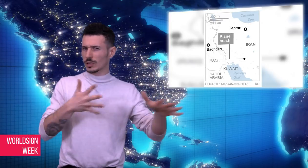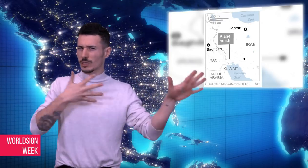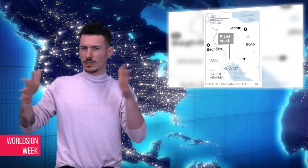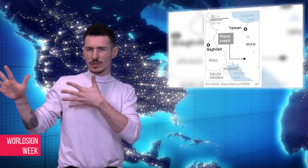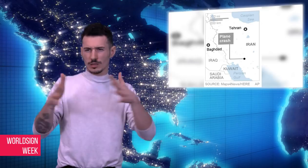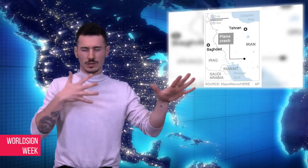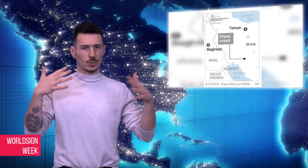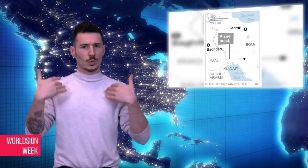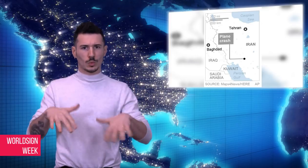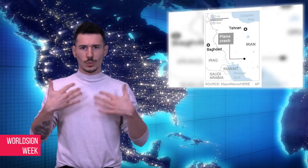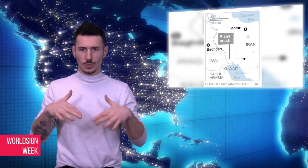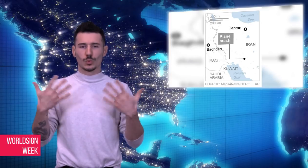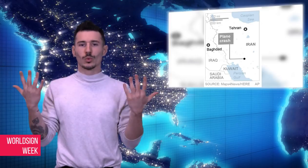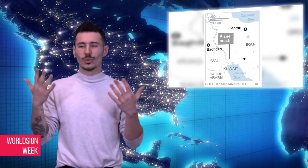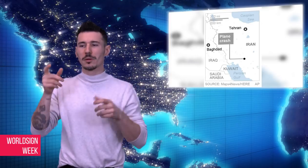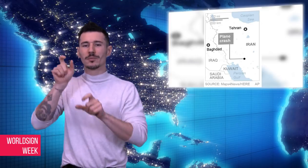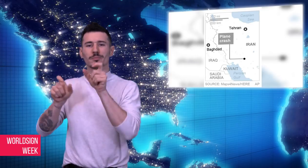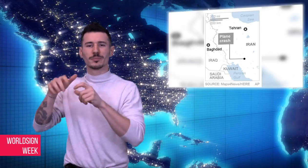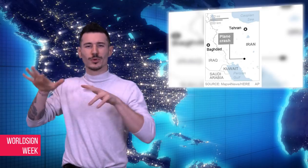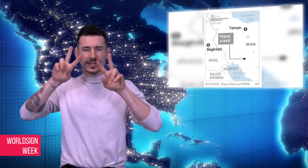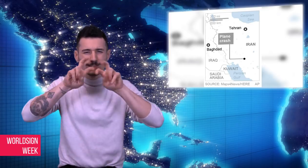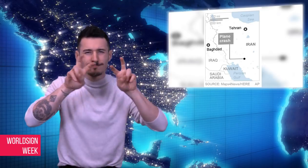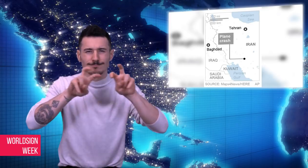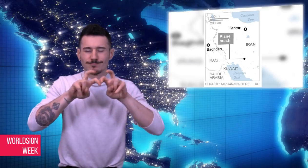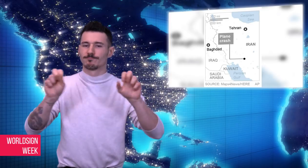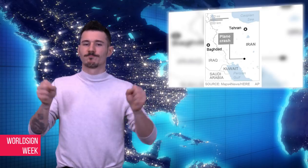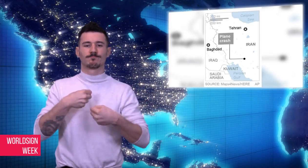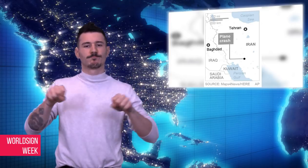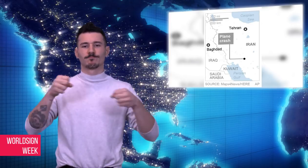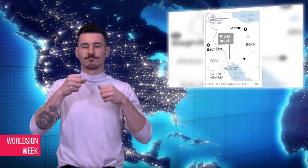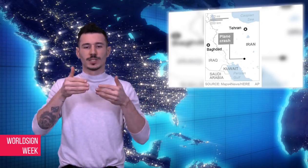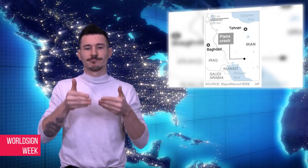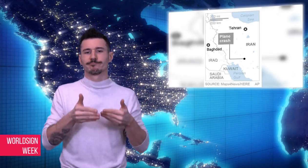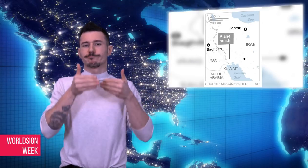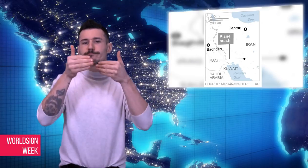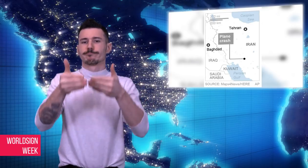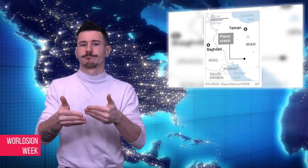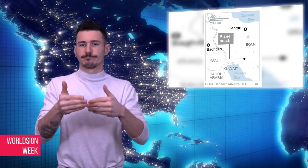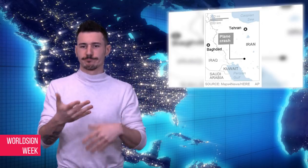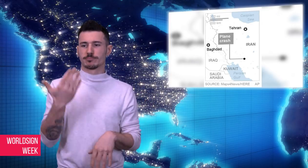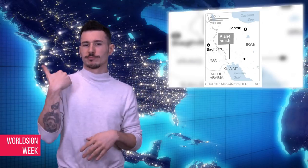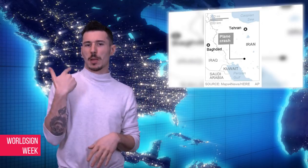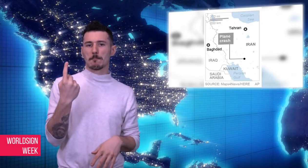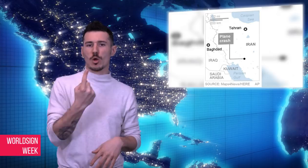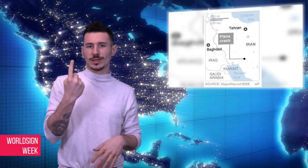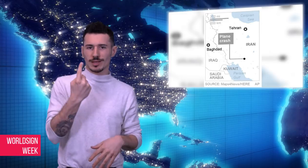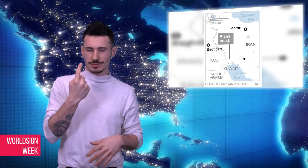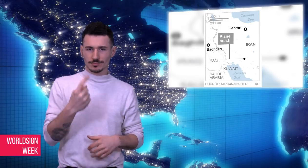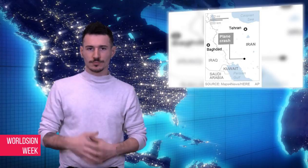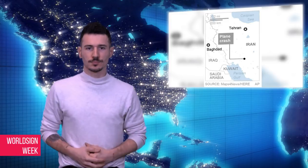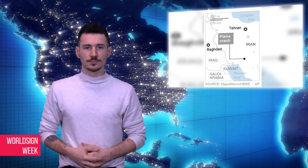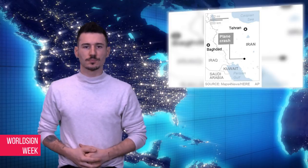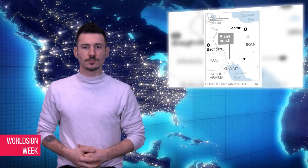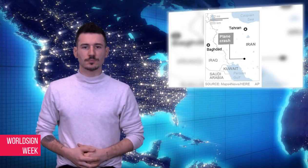were deployed to reach the crash site on